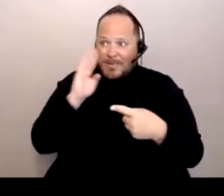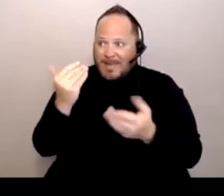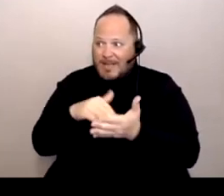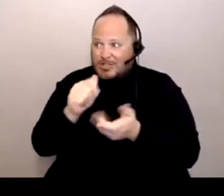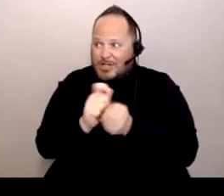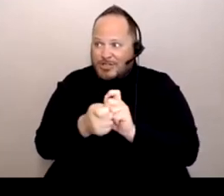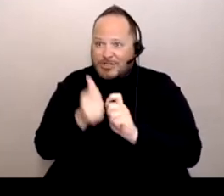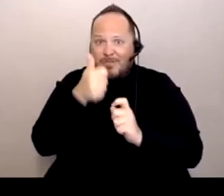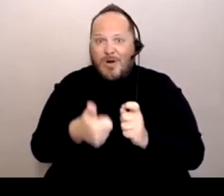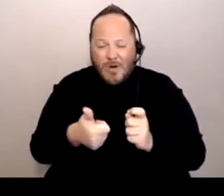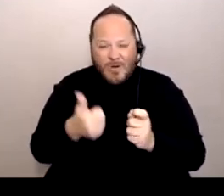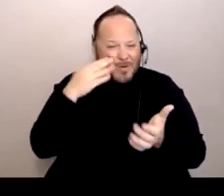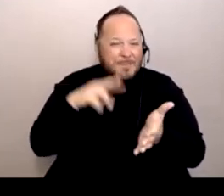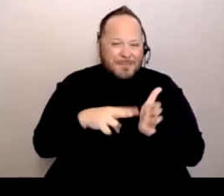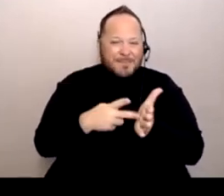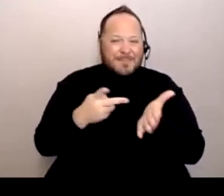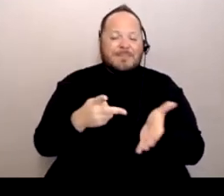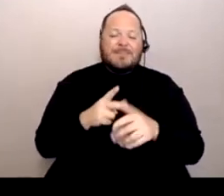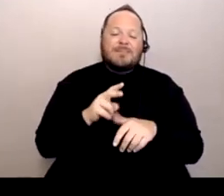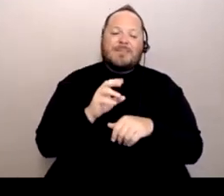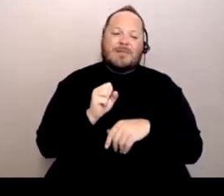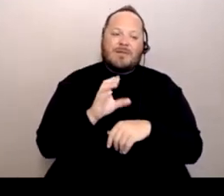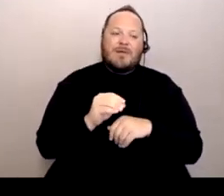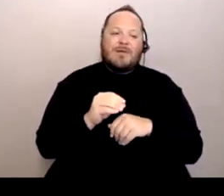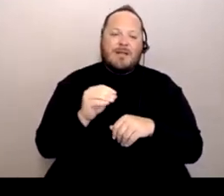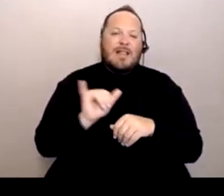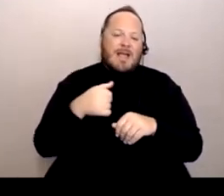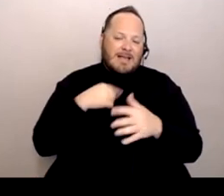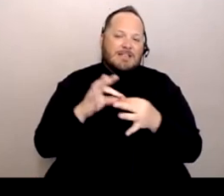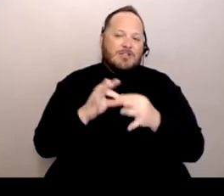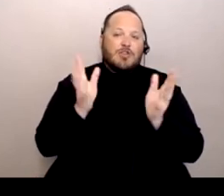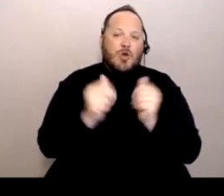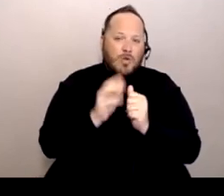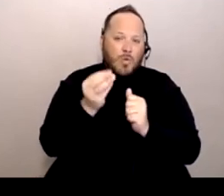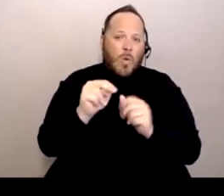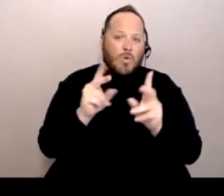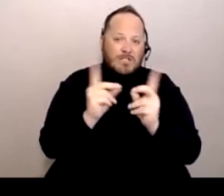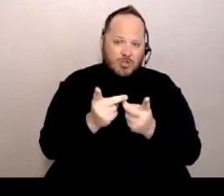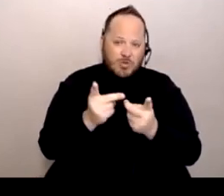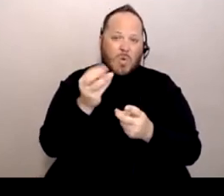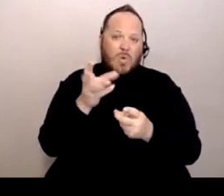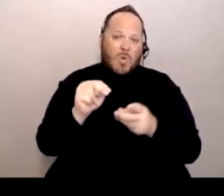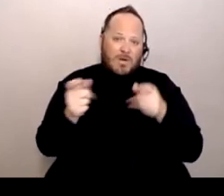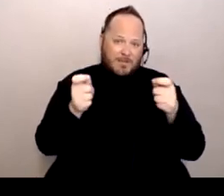So like I said, talk with your own districts, with your own administrators and get that information.